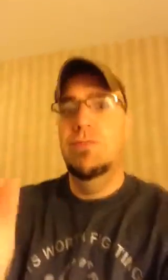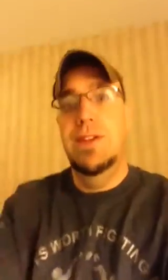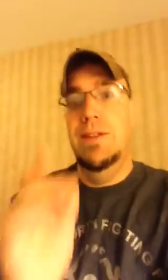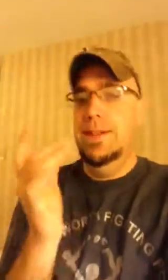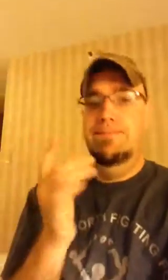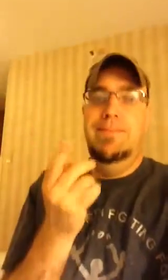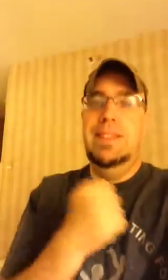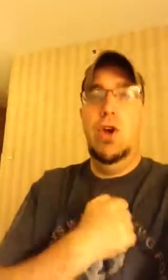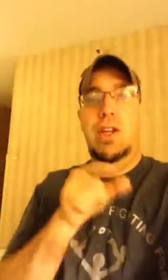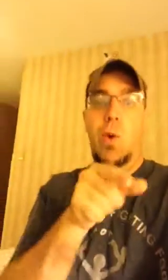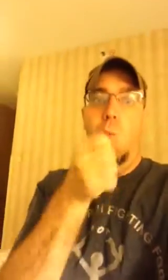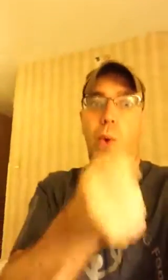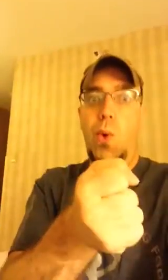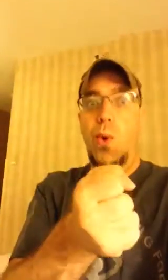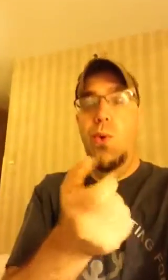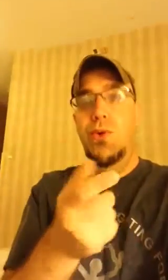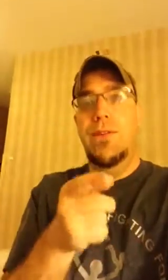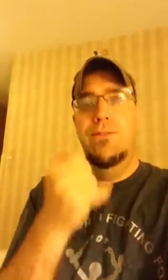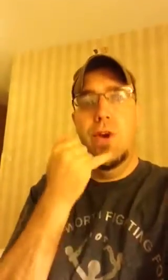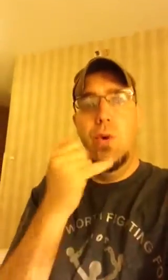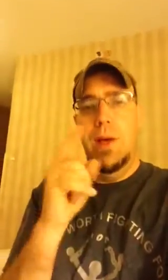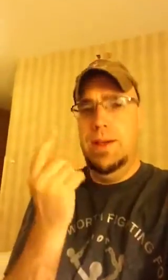The middle one. Sorry, the other hand is holding the iPhone.